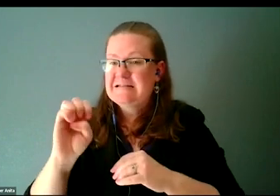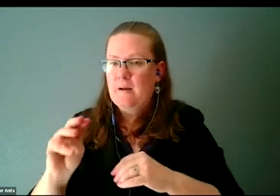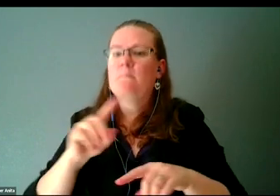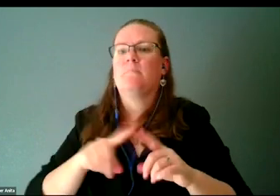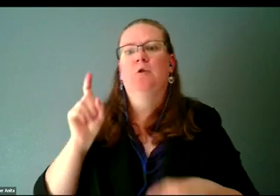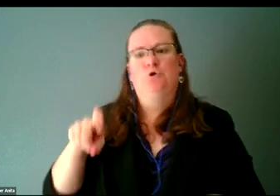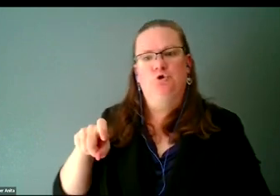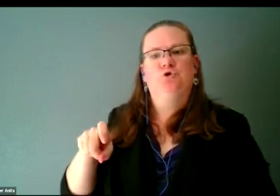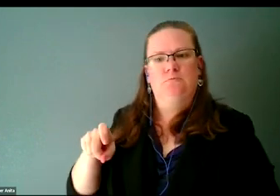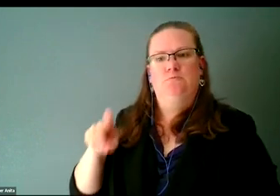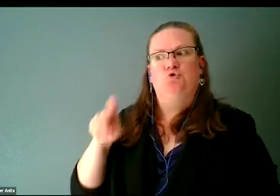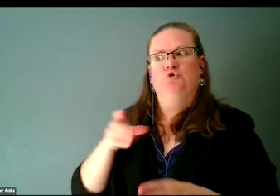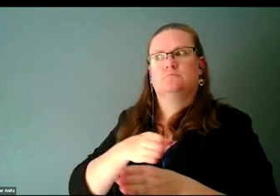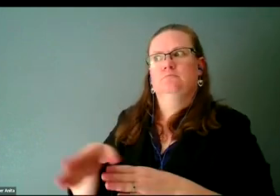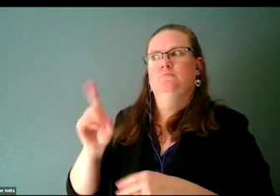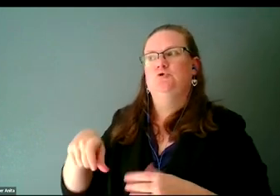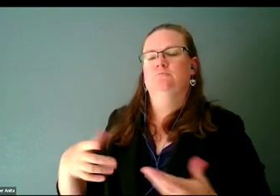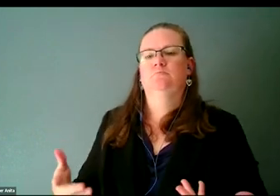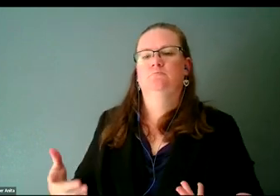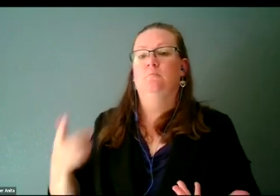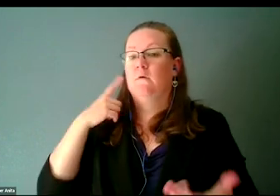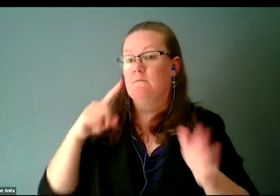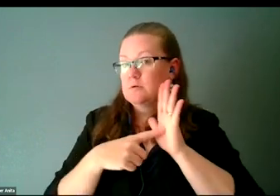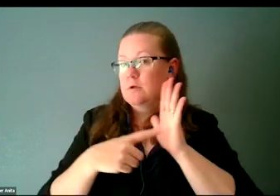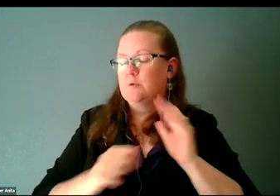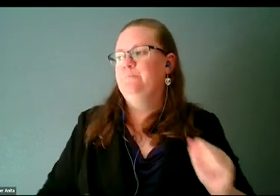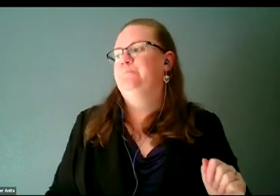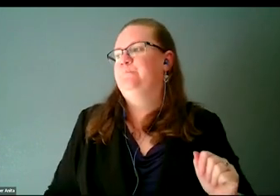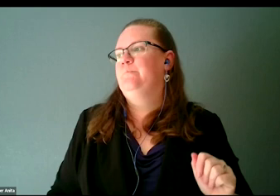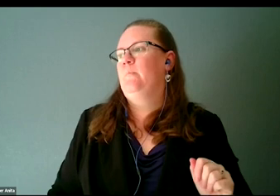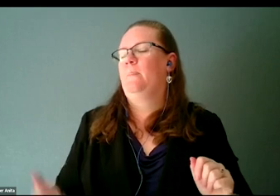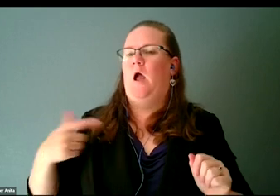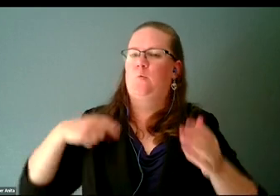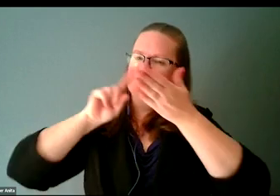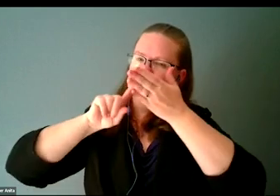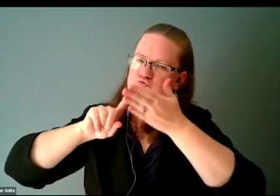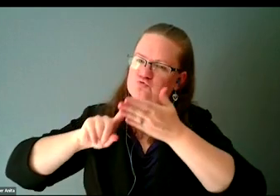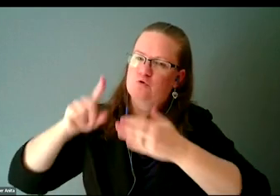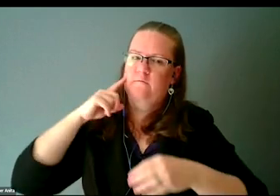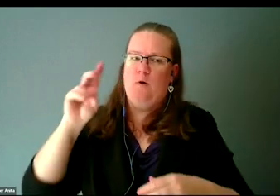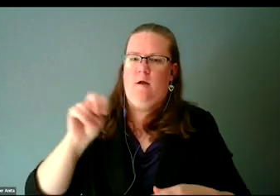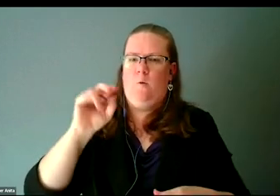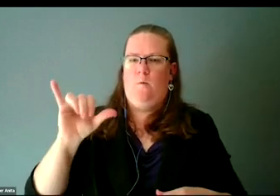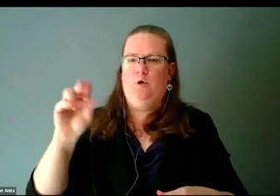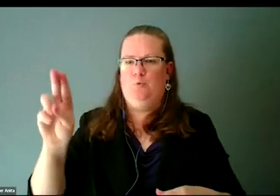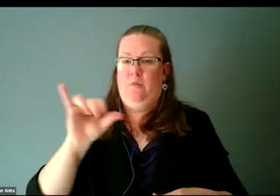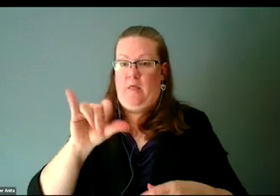Here's a great example. When I was doing my research for NYU for that paper about recording technology,